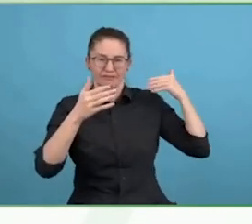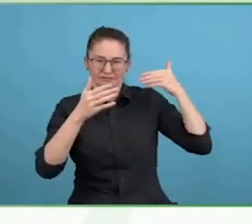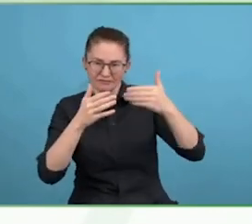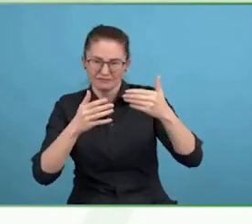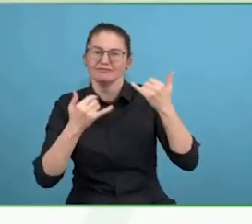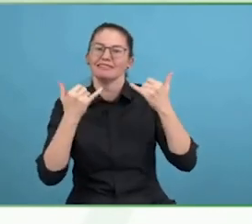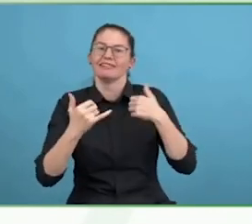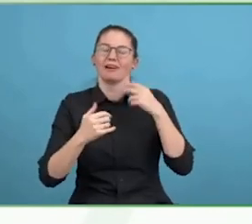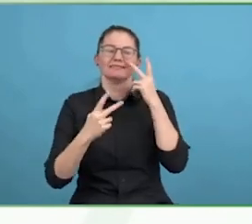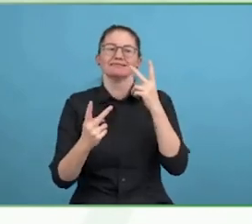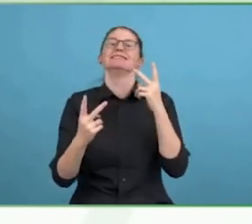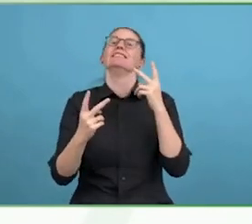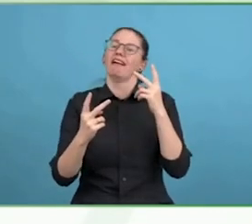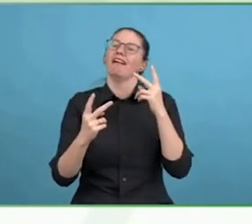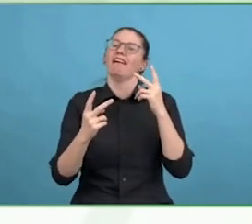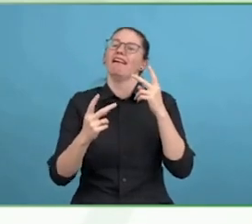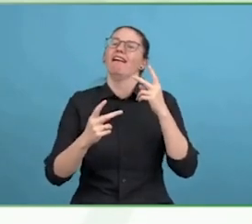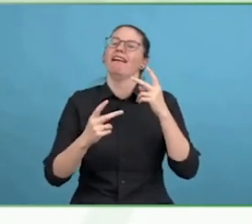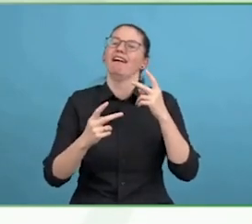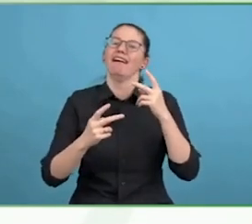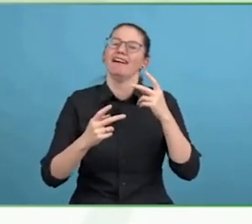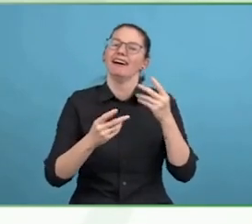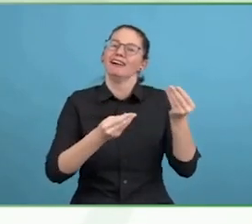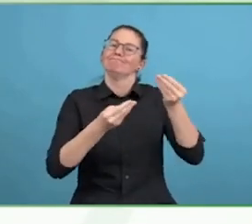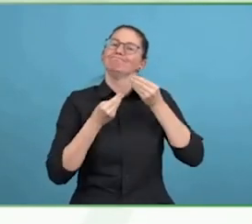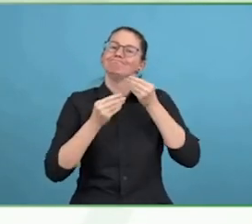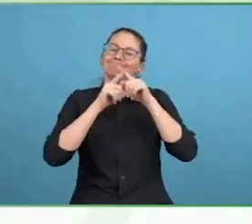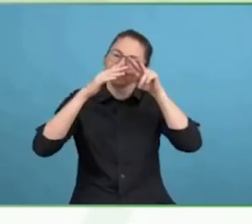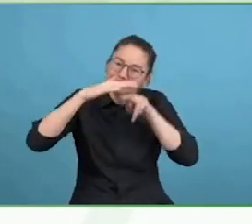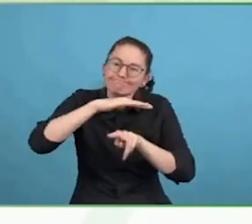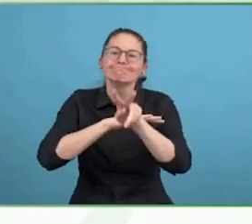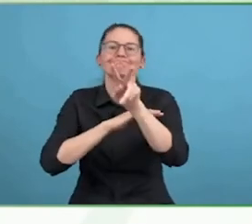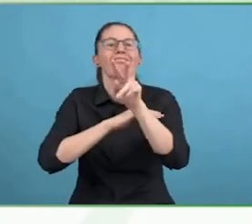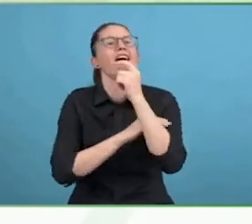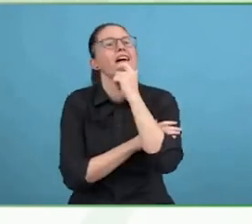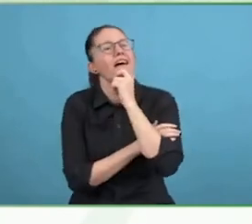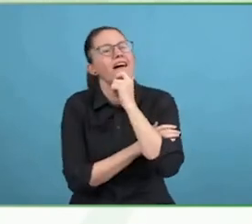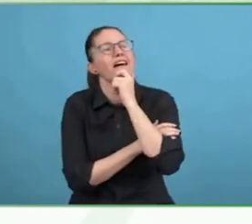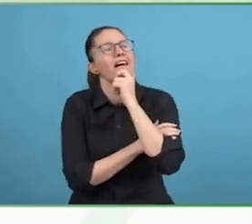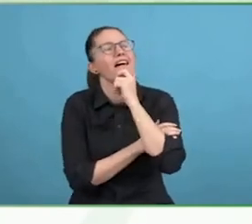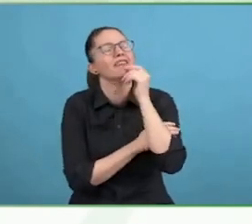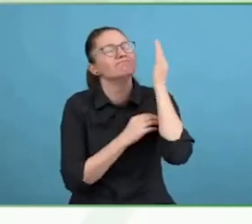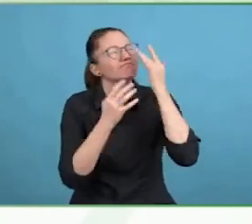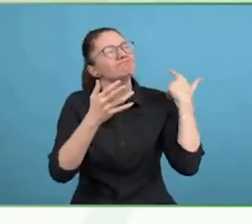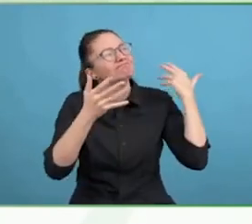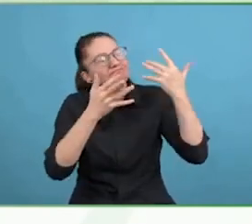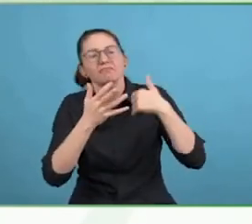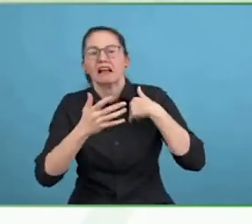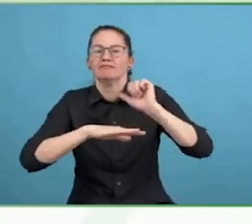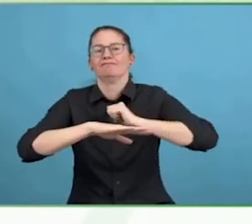Nations and so if you could tell us both aspects of that would be great. Especially the UN bit.